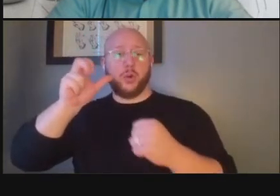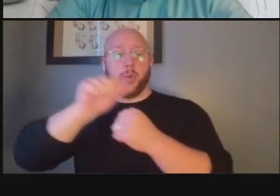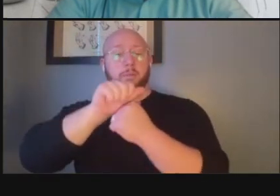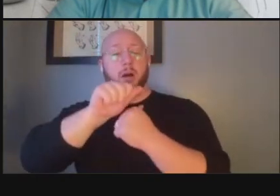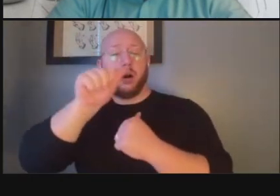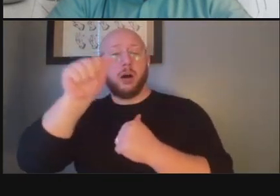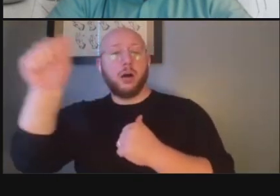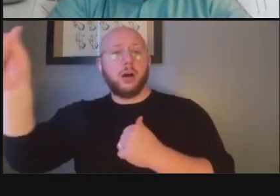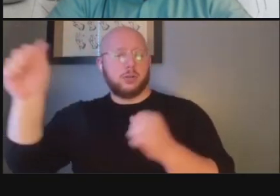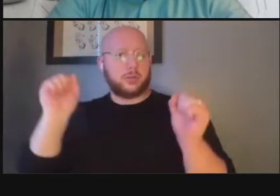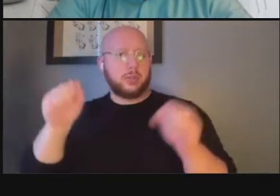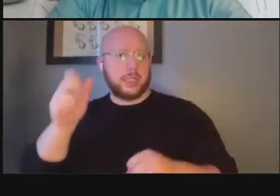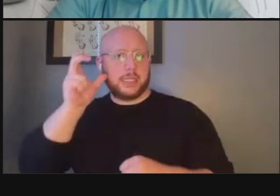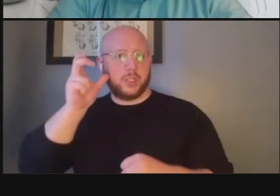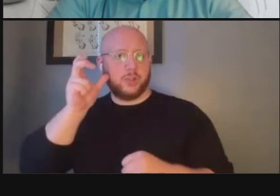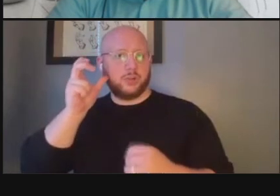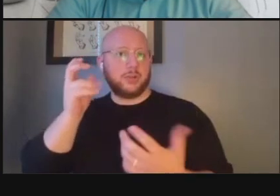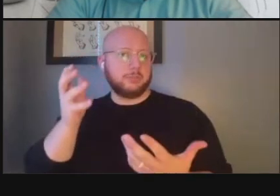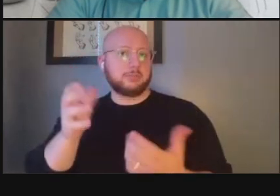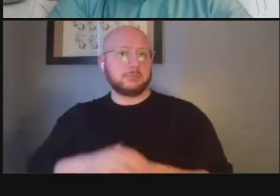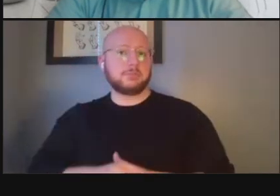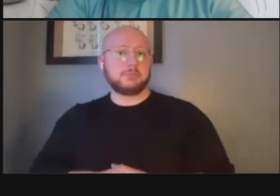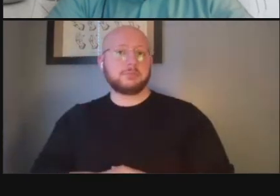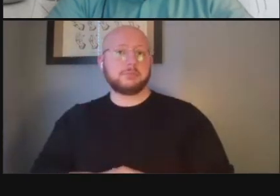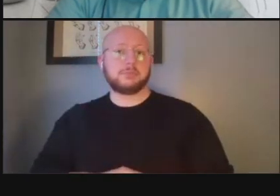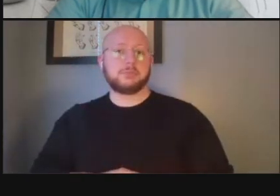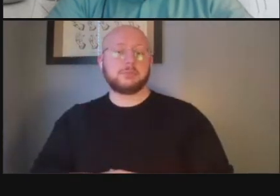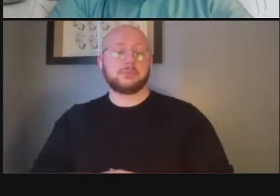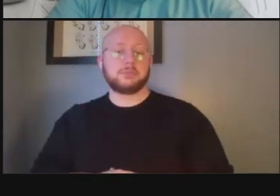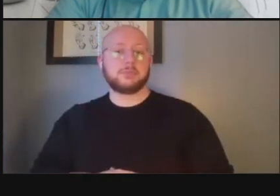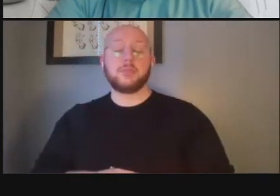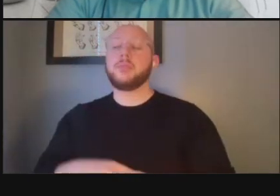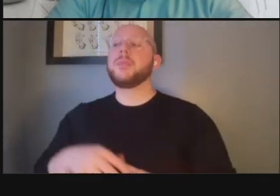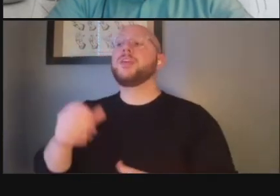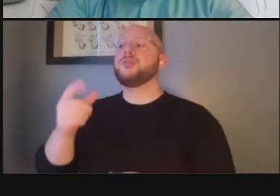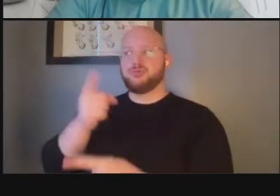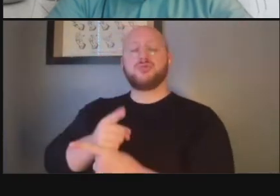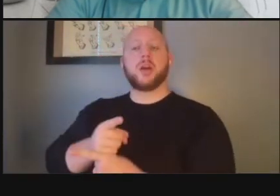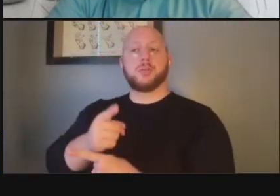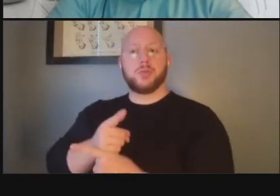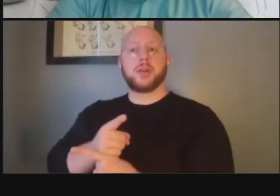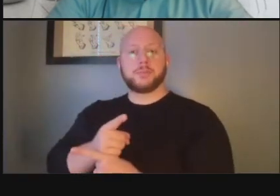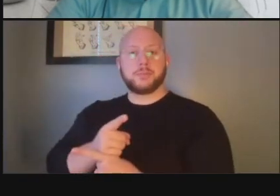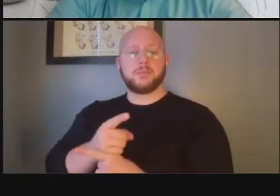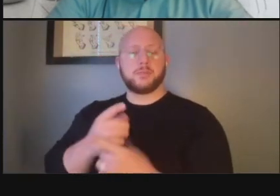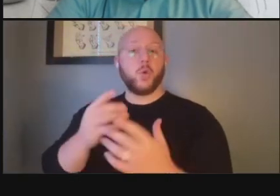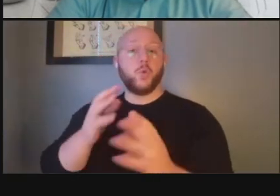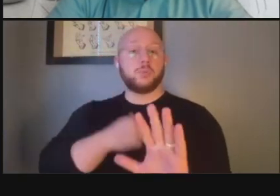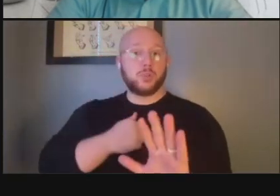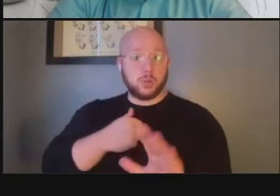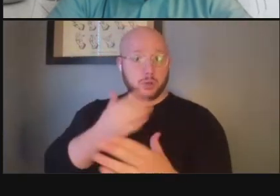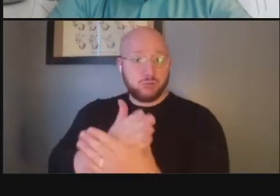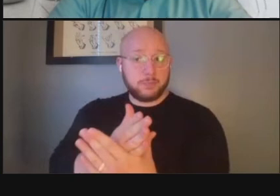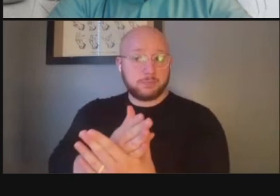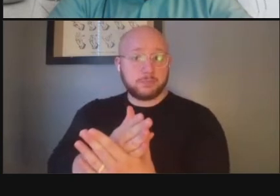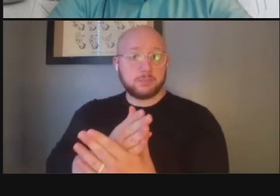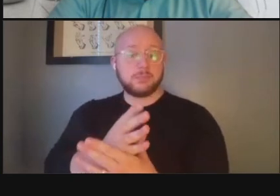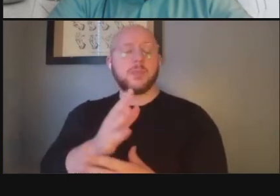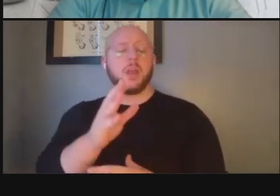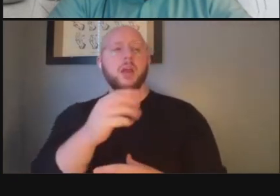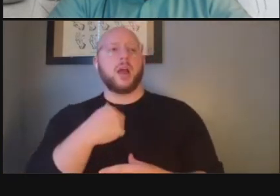venice east for example yeah i would go ahead sorry no i'm just saying um and also if you're